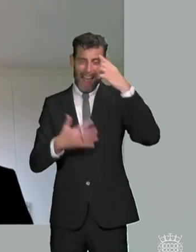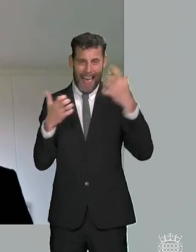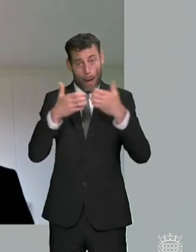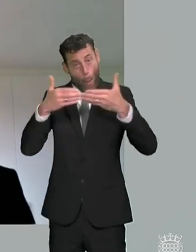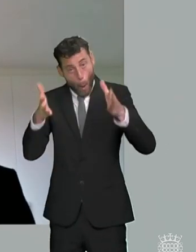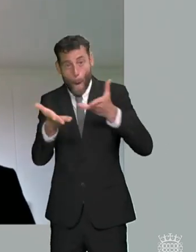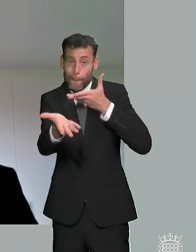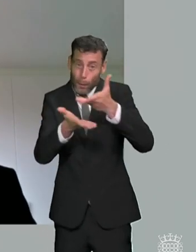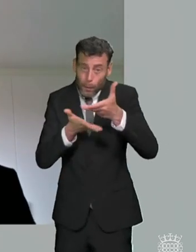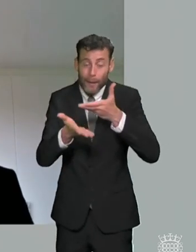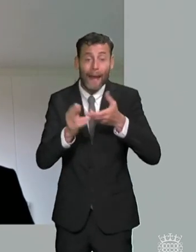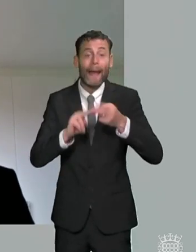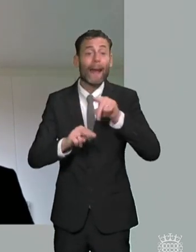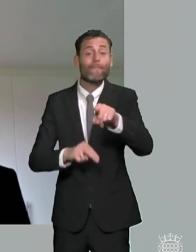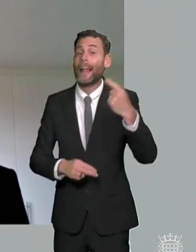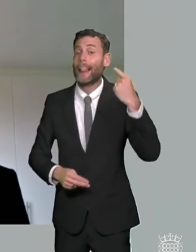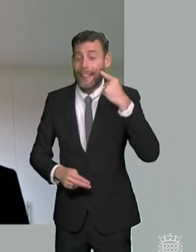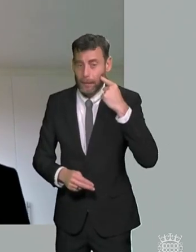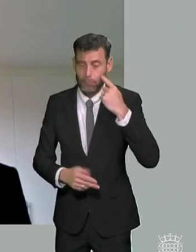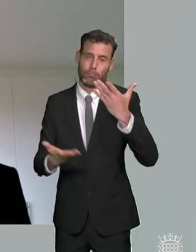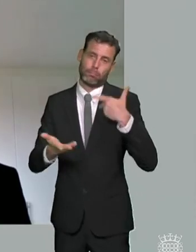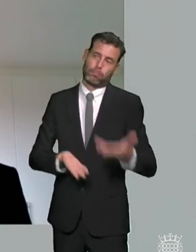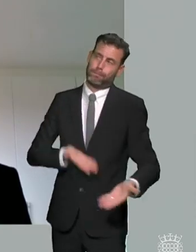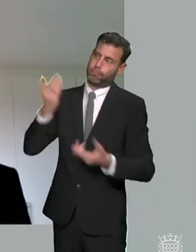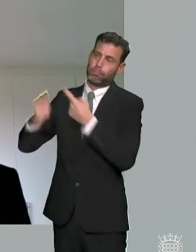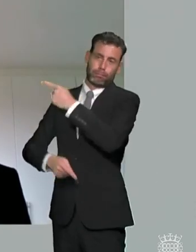sure we've got the power to actually look at those areas which are up currently outside scope